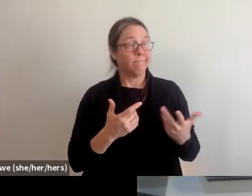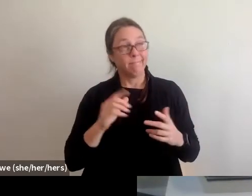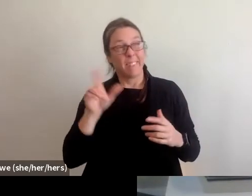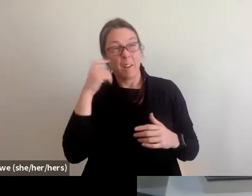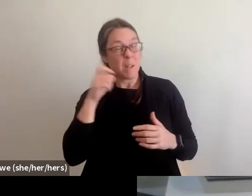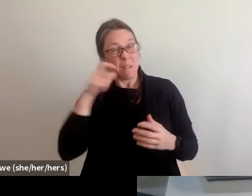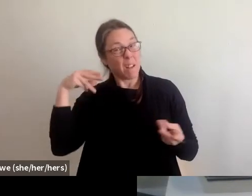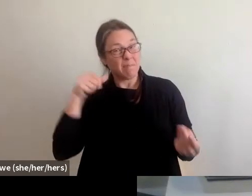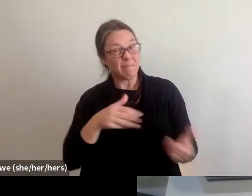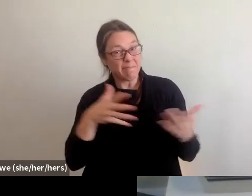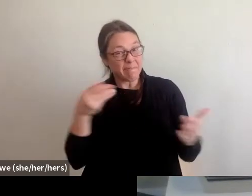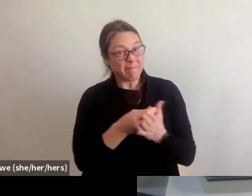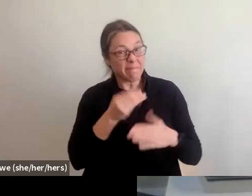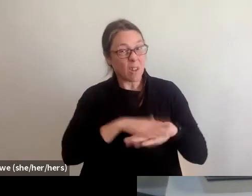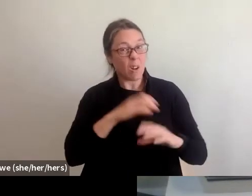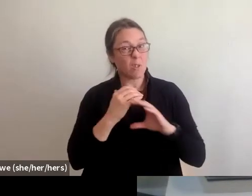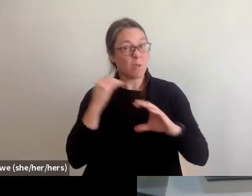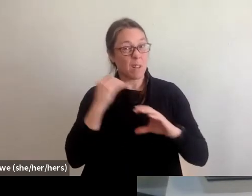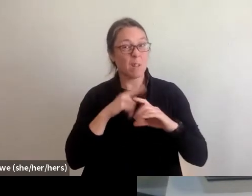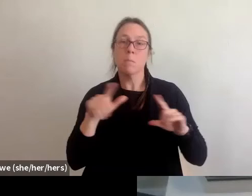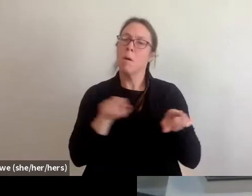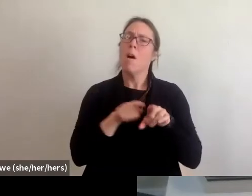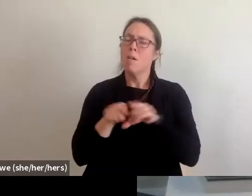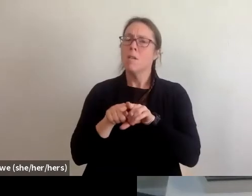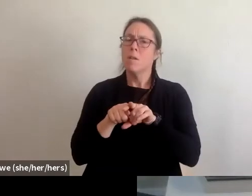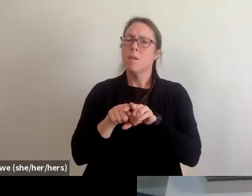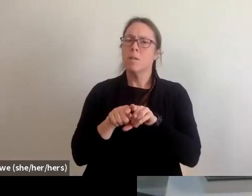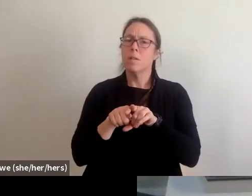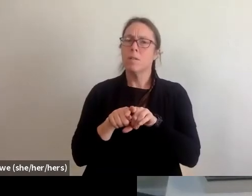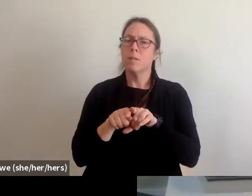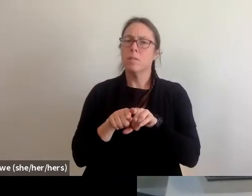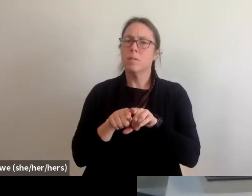However, it also takes a very long time to set up.